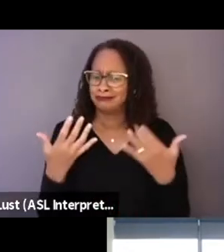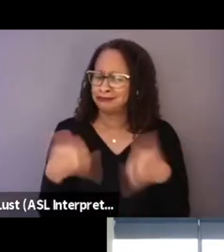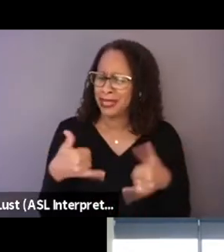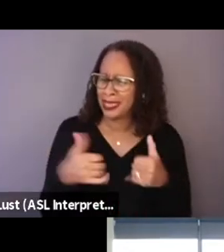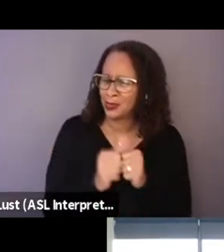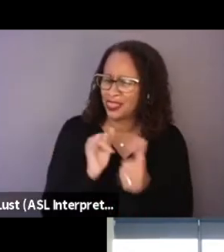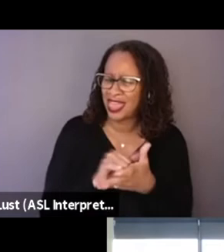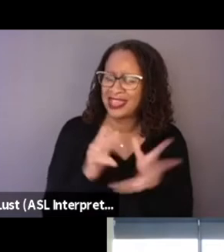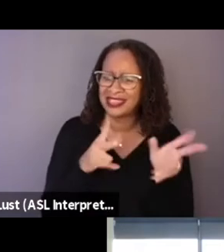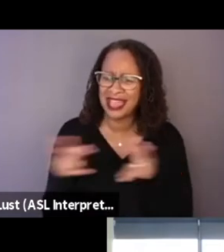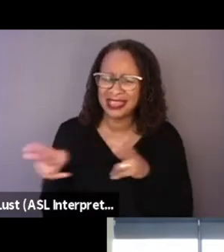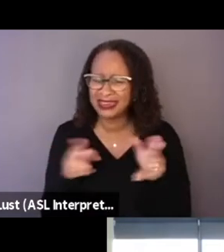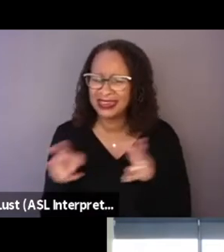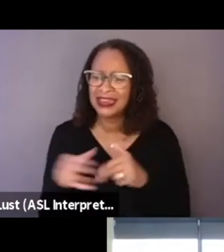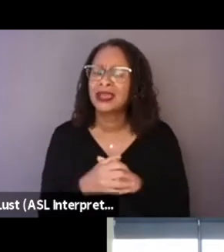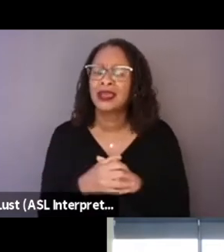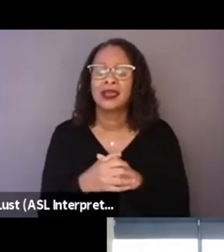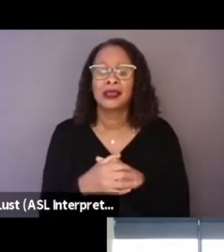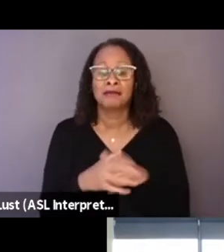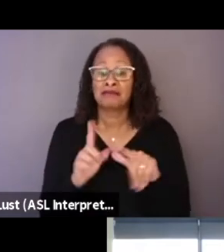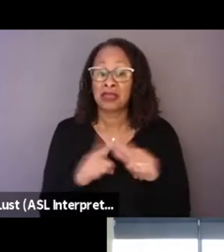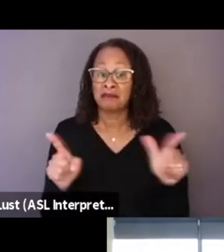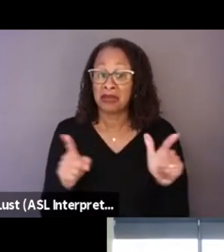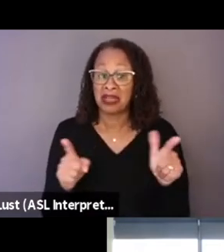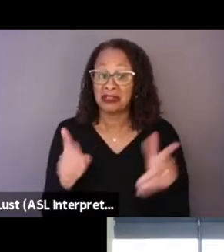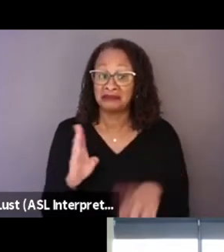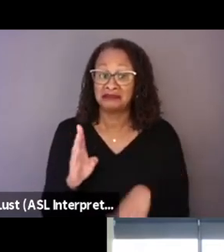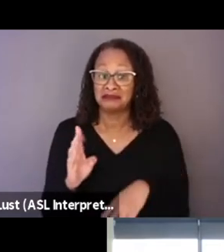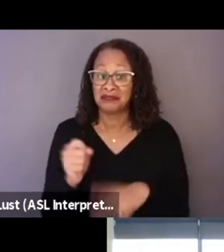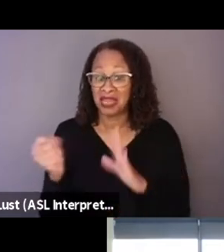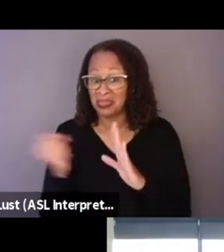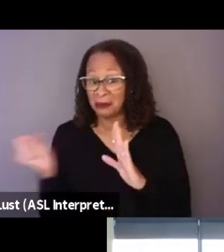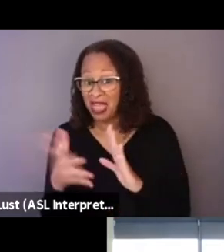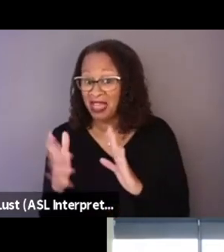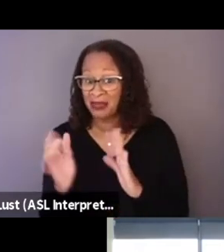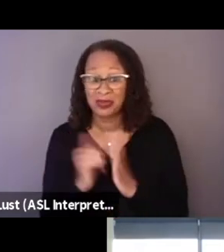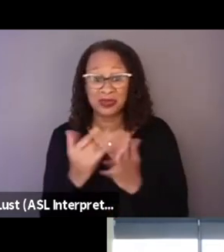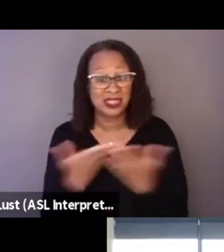But the bet was there from when we were writing the script,